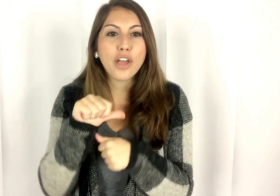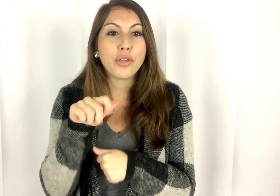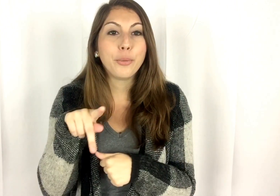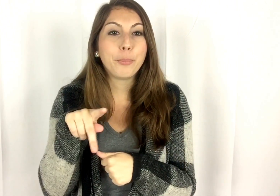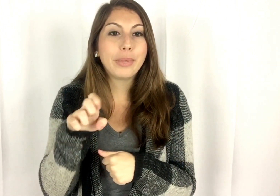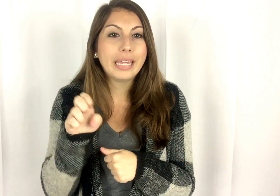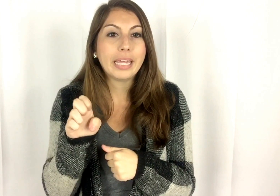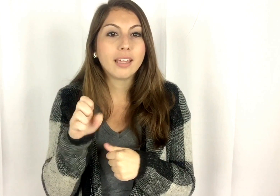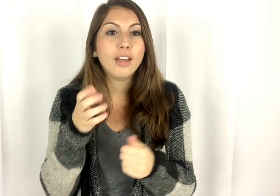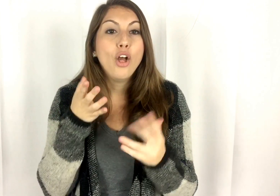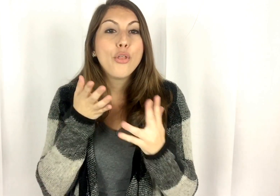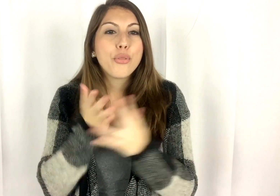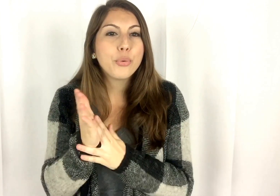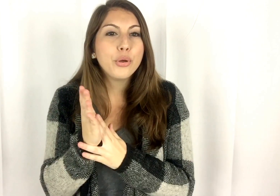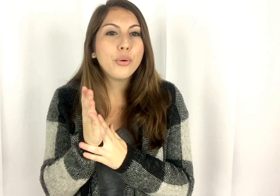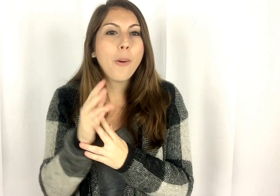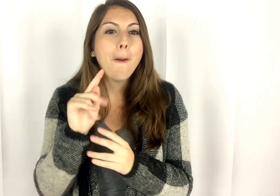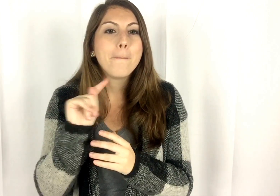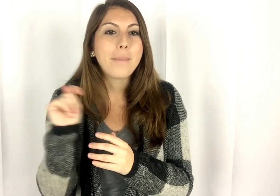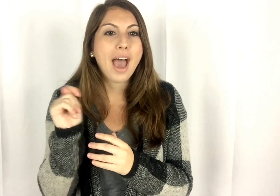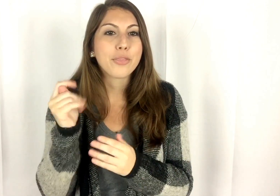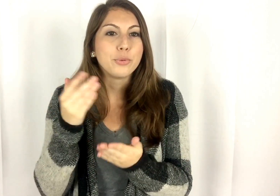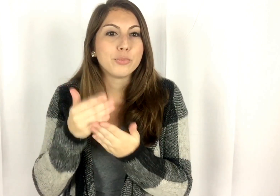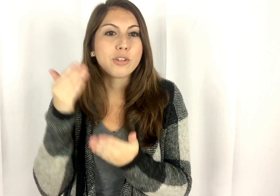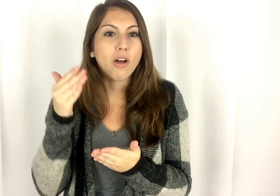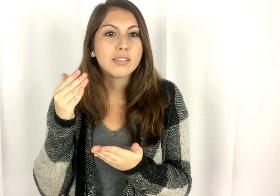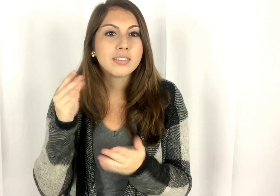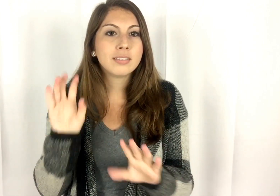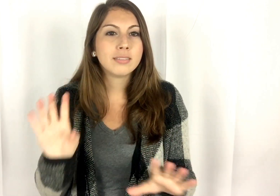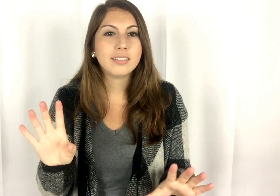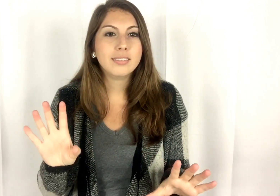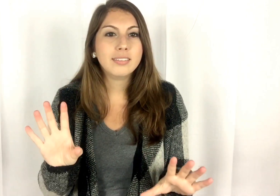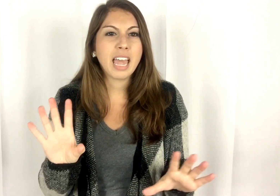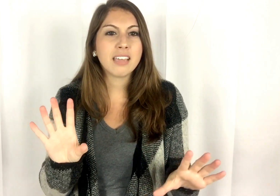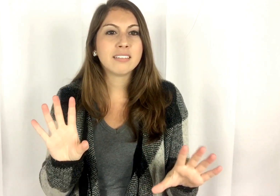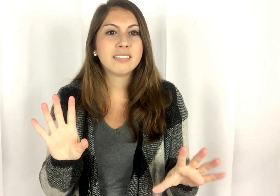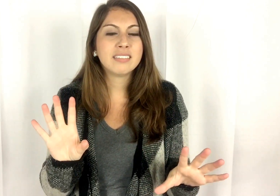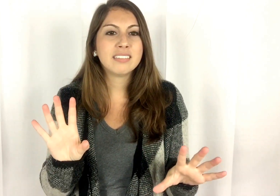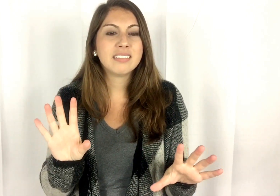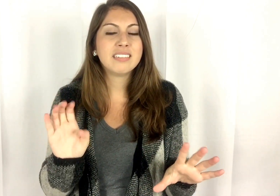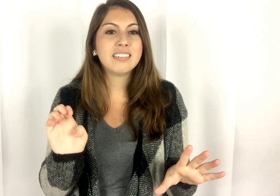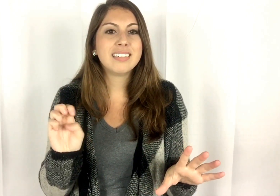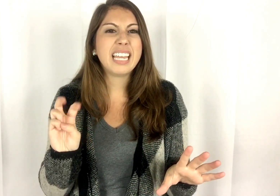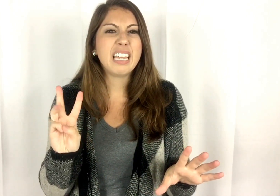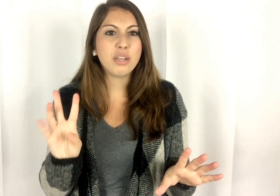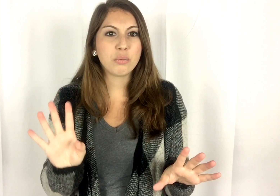other pee through the bathroom stalls. EWWW